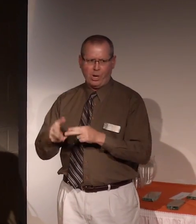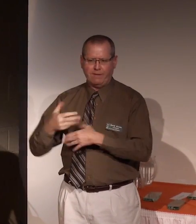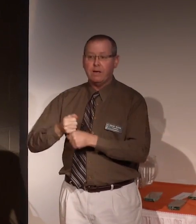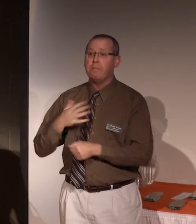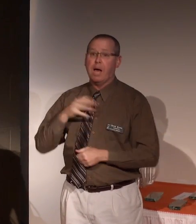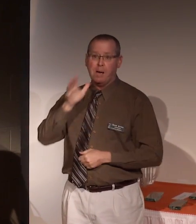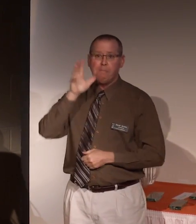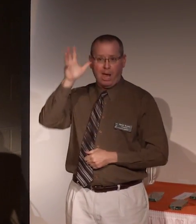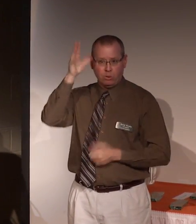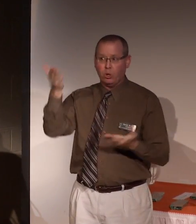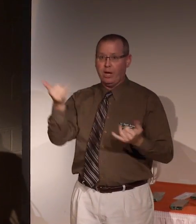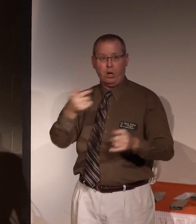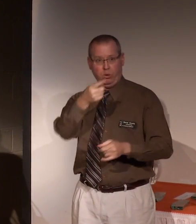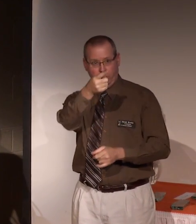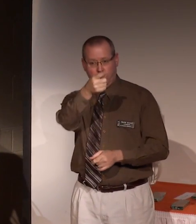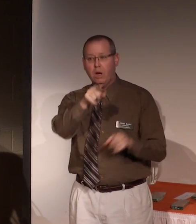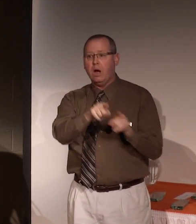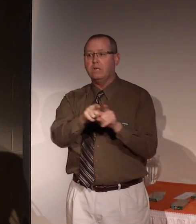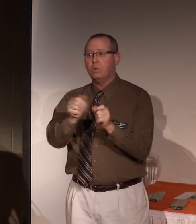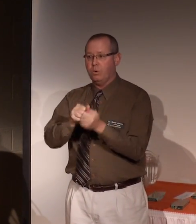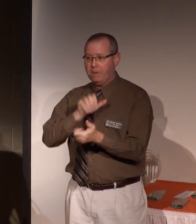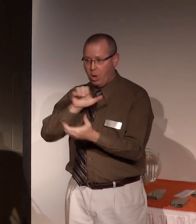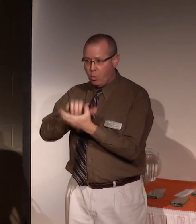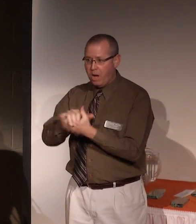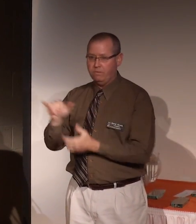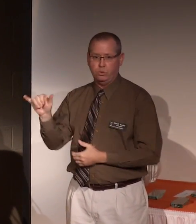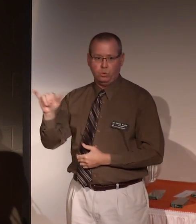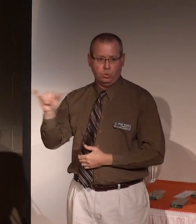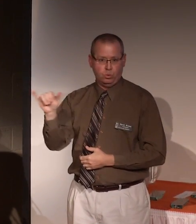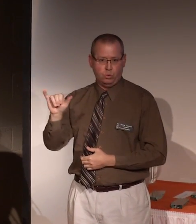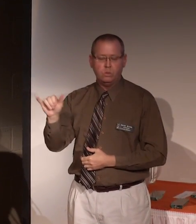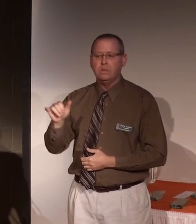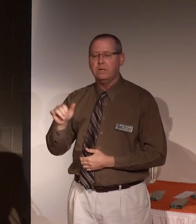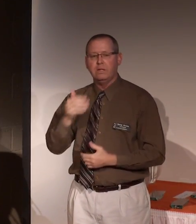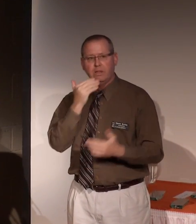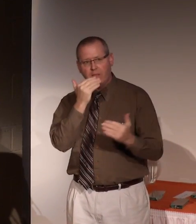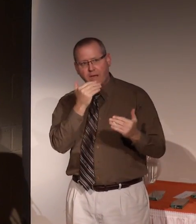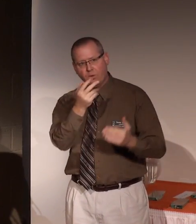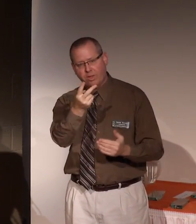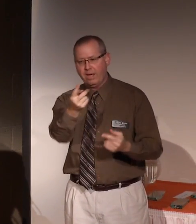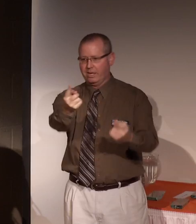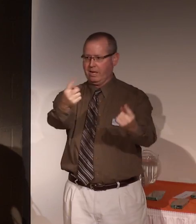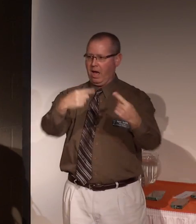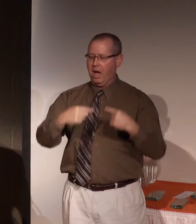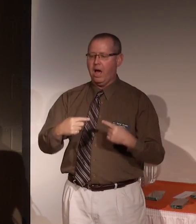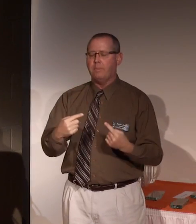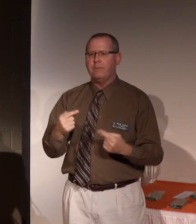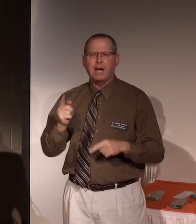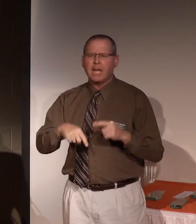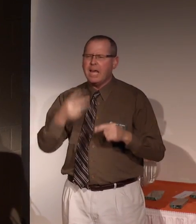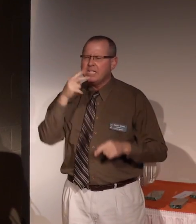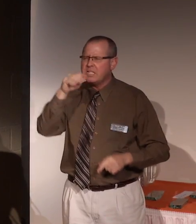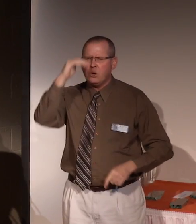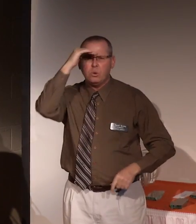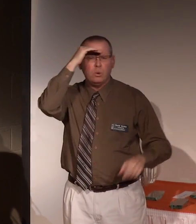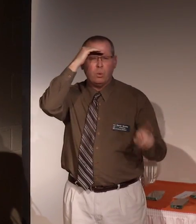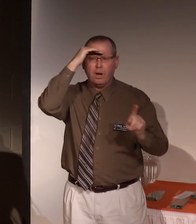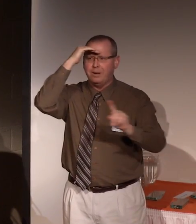My parents are here today and also my wife as well, and I'm real grateful that they could attend, although I can't quite see you up there.